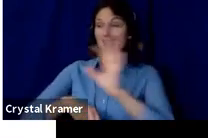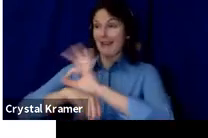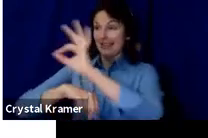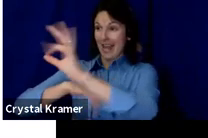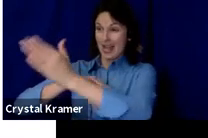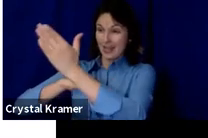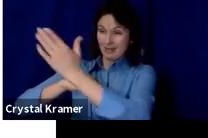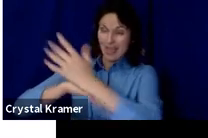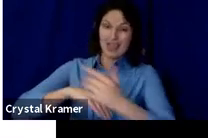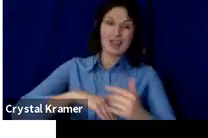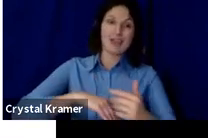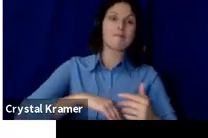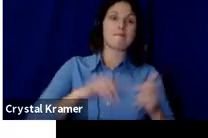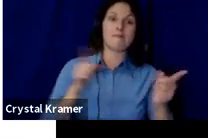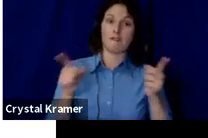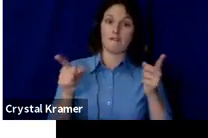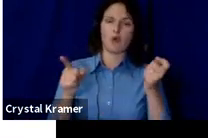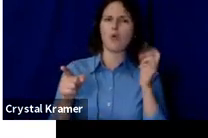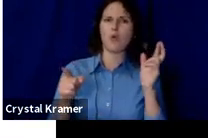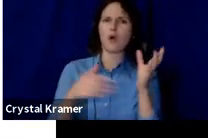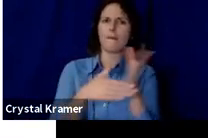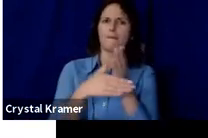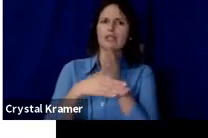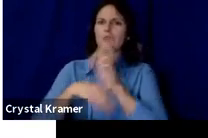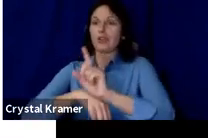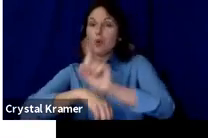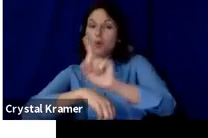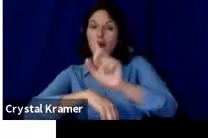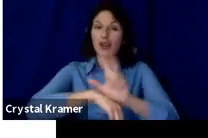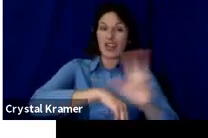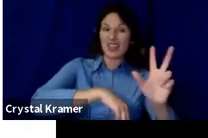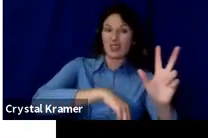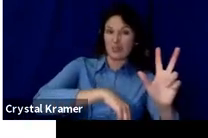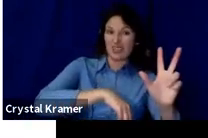best times for email and online marketing.